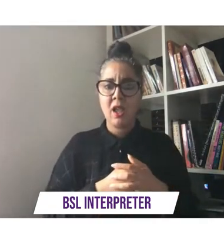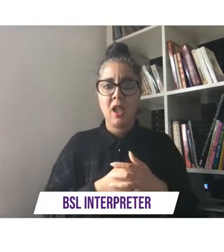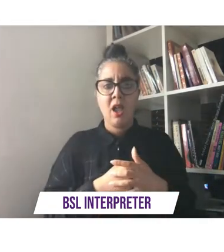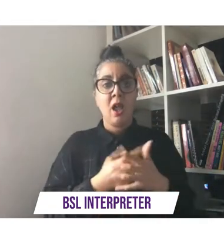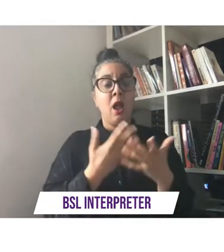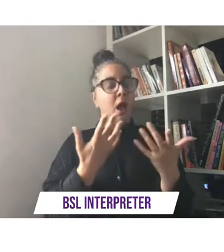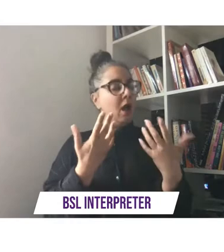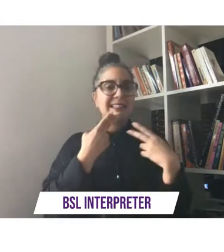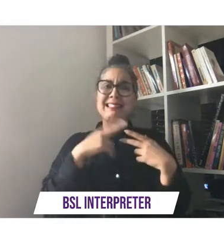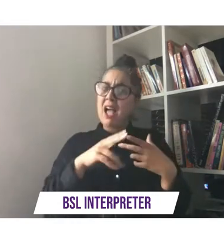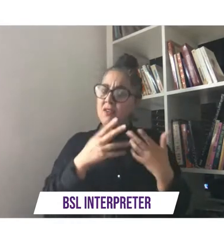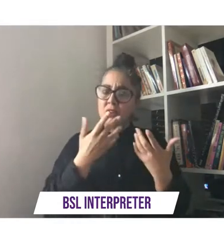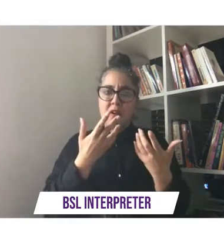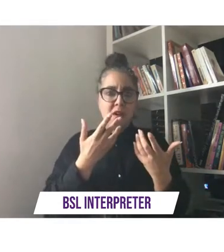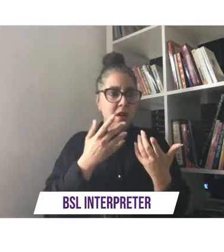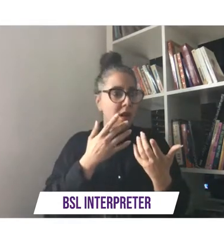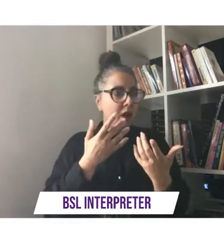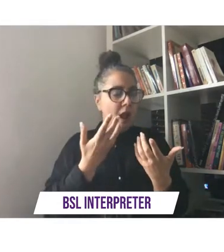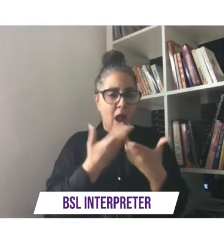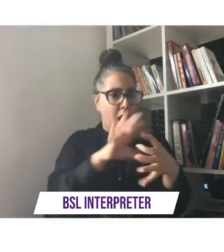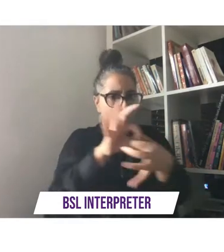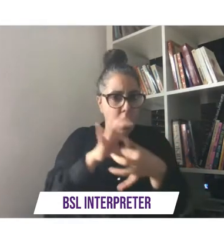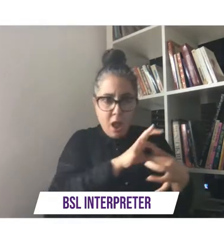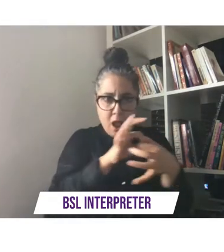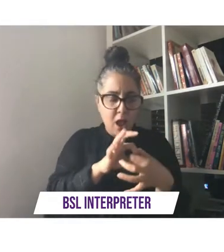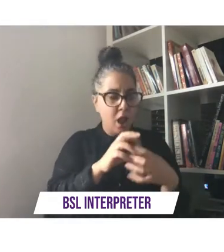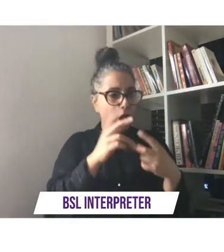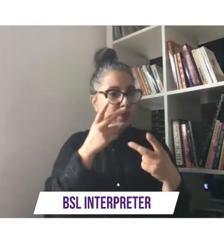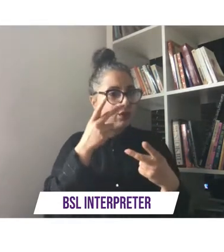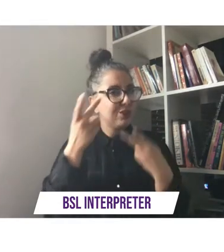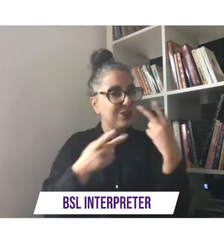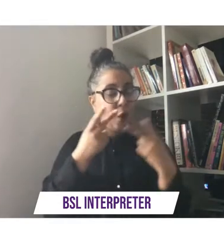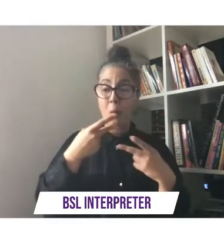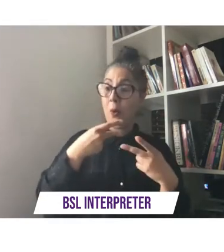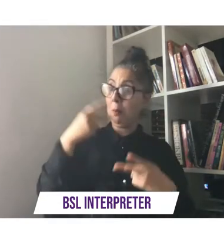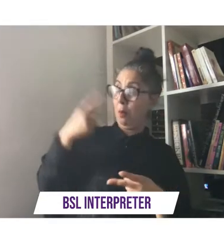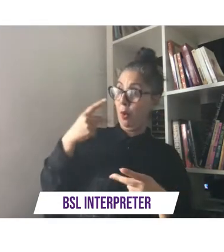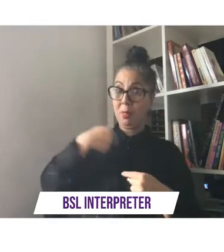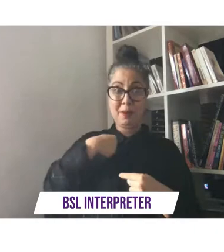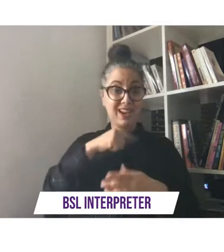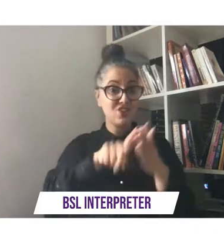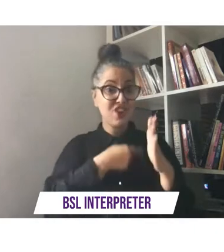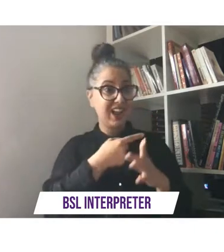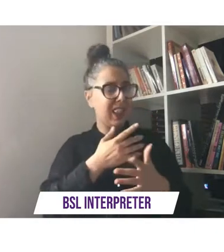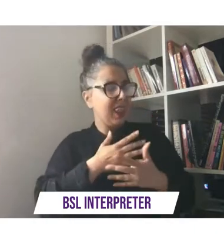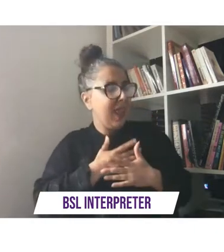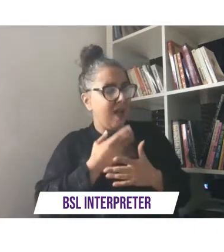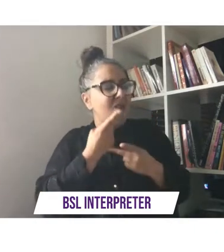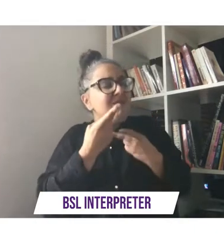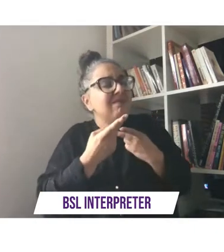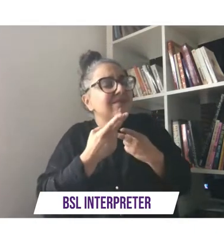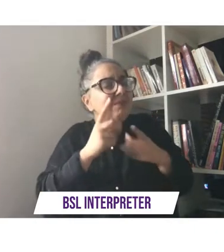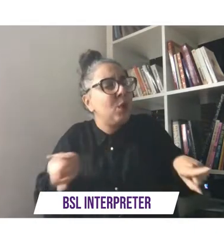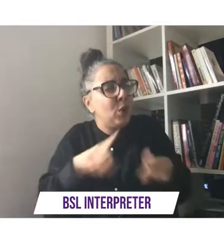like responding to each other in song both me and miss jackie love music um and and when i heard so